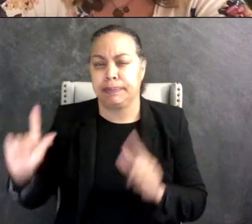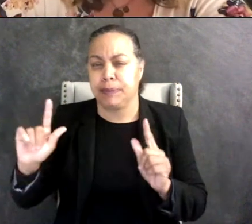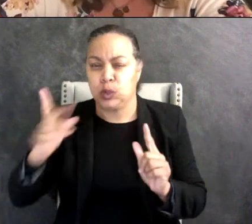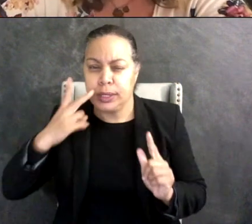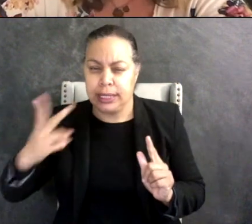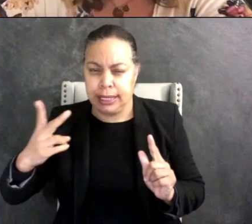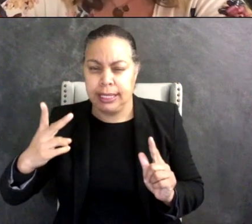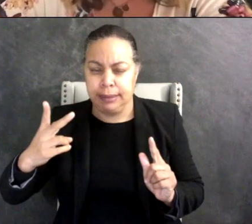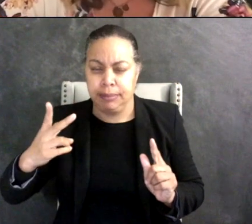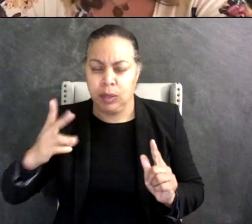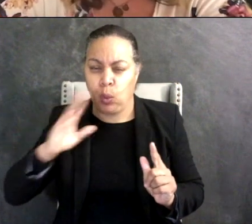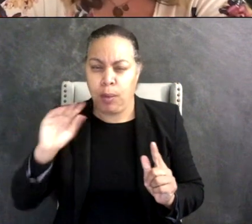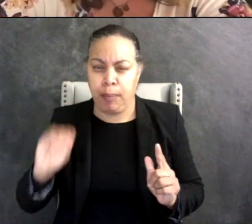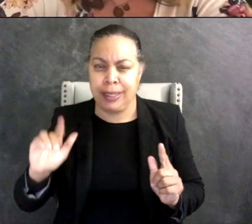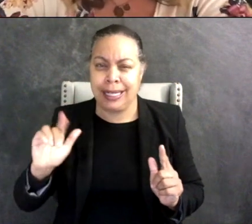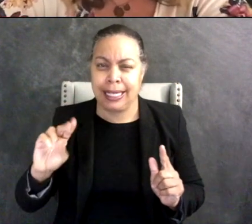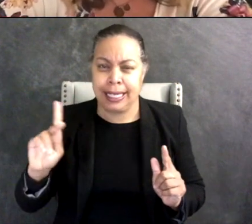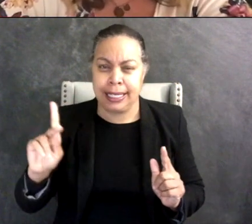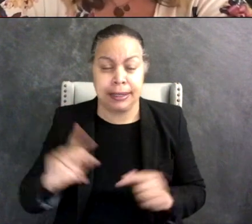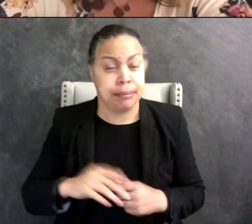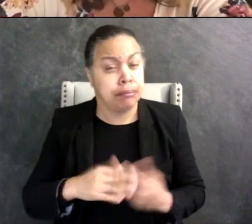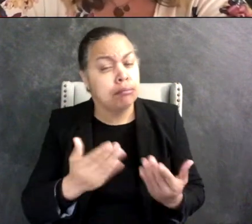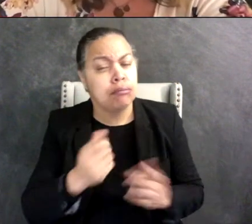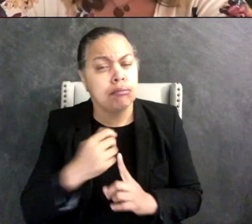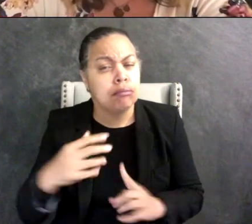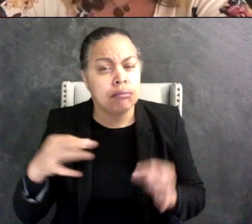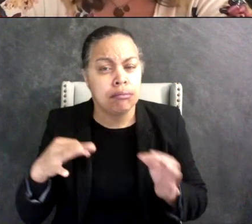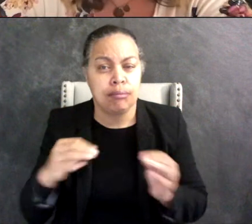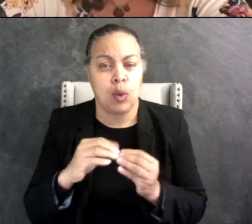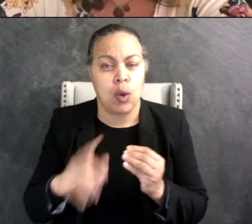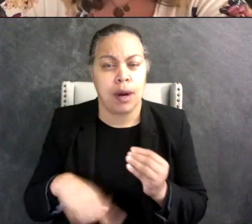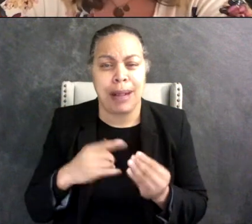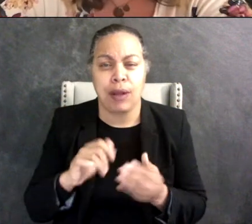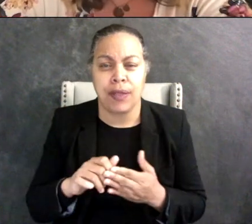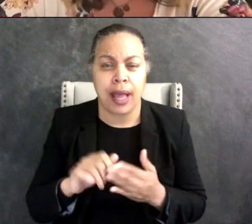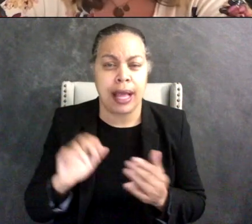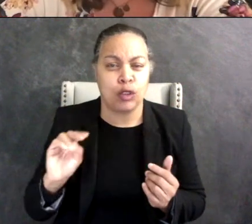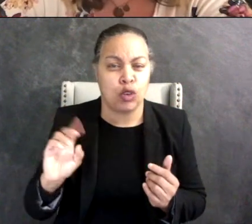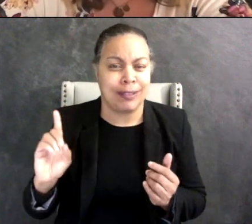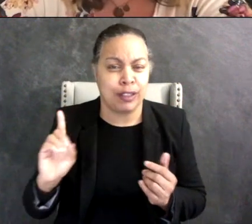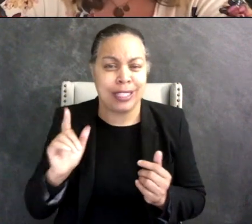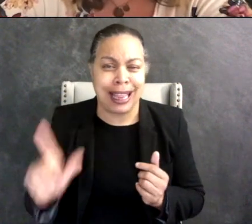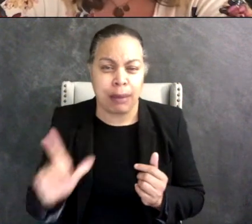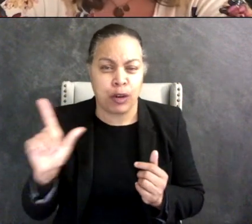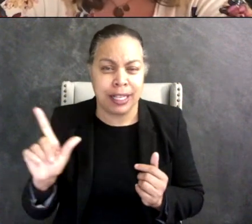awesome it is. Do you want to tell us a little more about the Neurodiversity Library and why